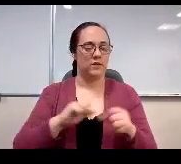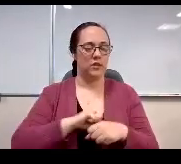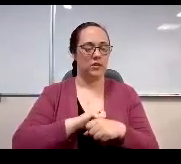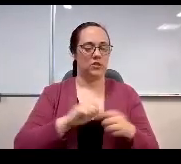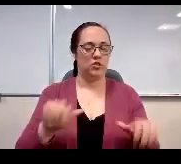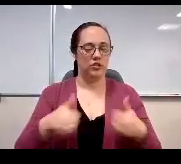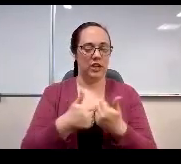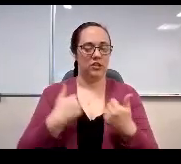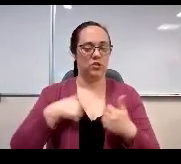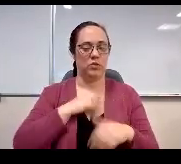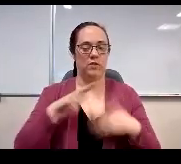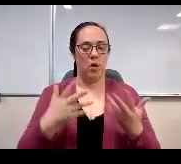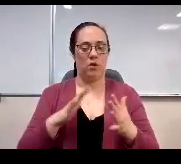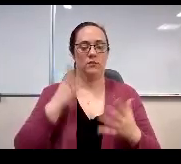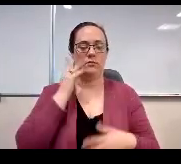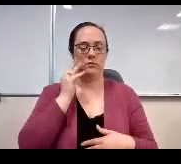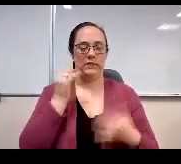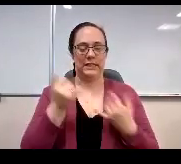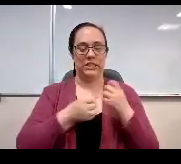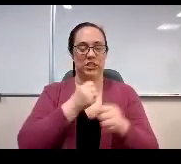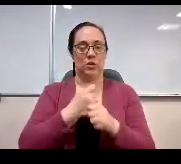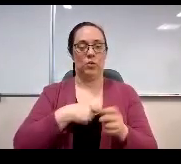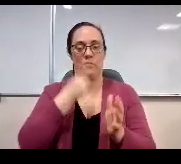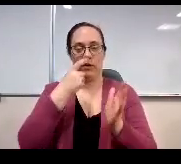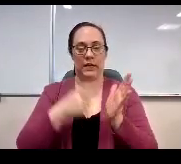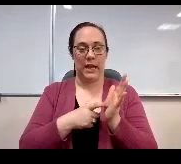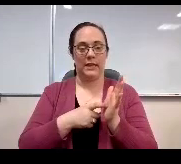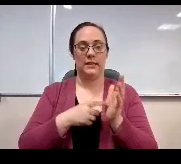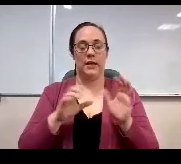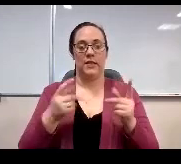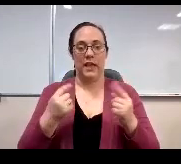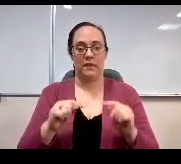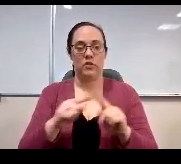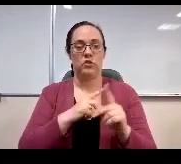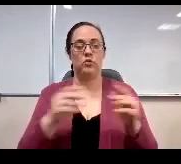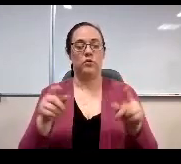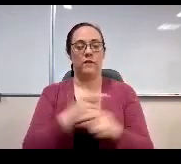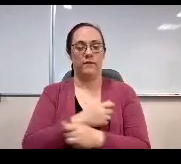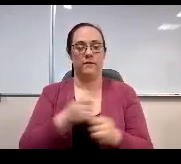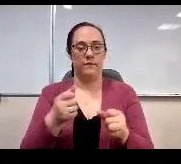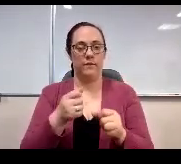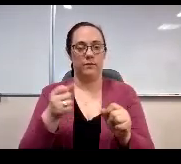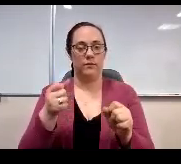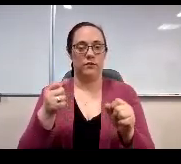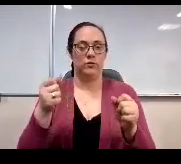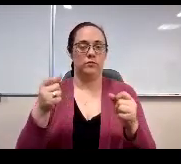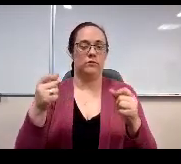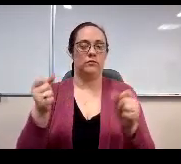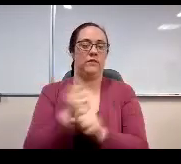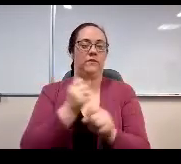we recognized and celebrated efforts. To raise money to fight cancer. Students who are engaged in random